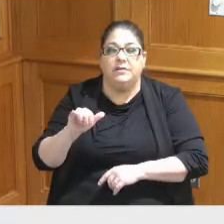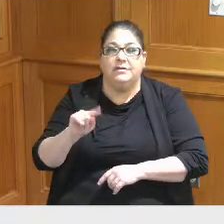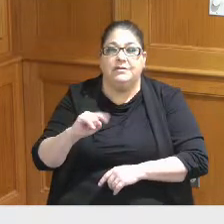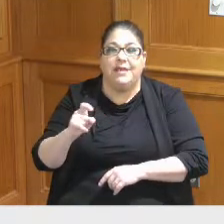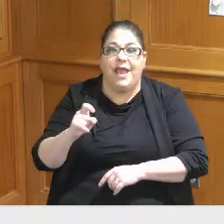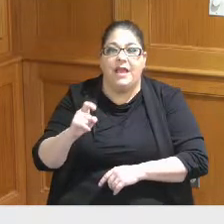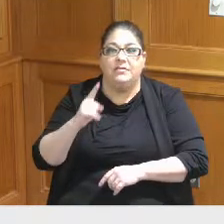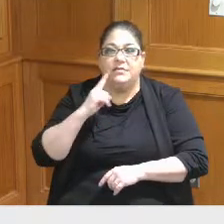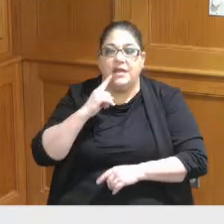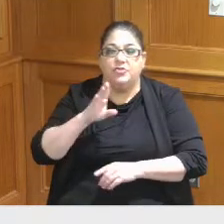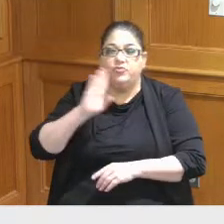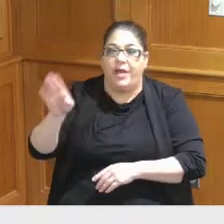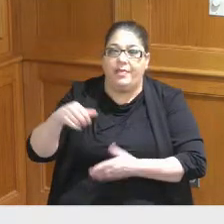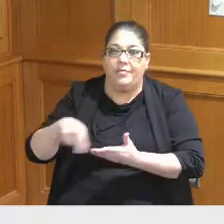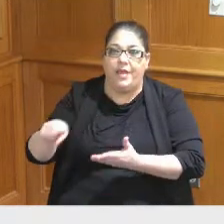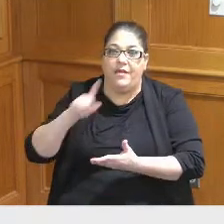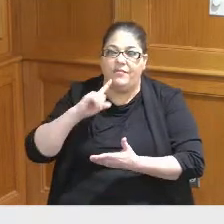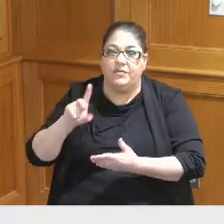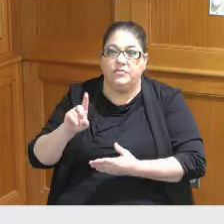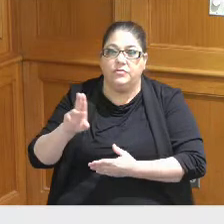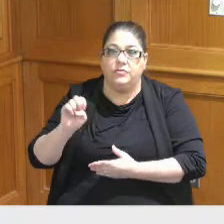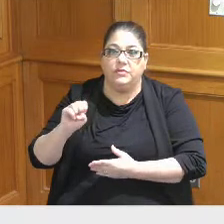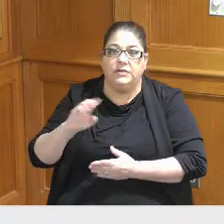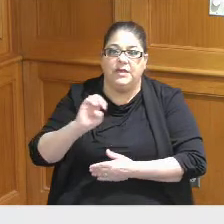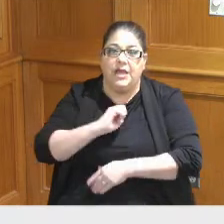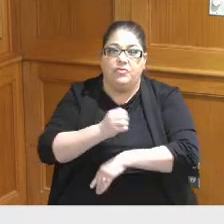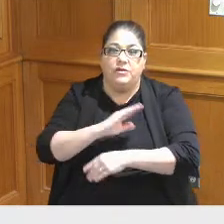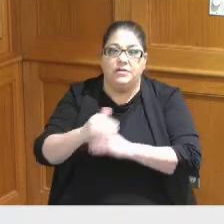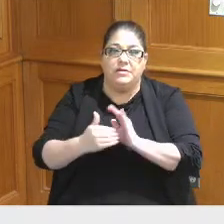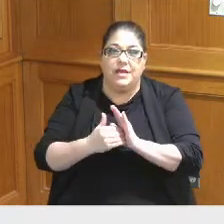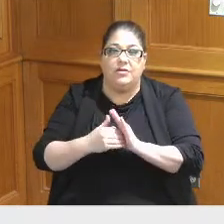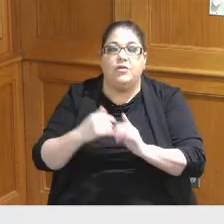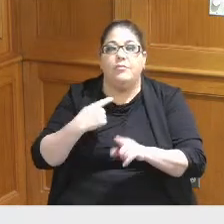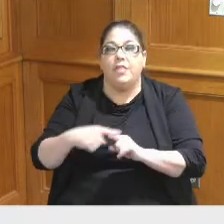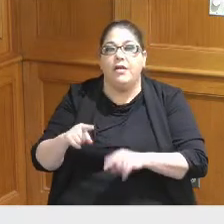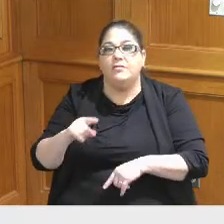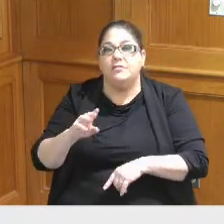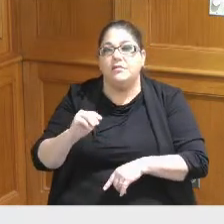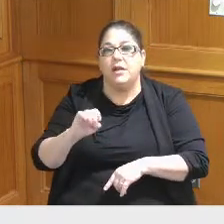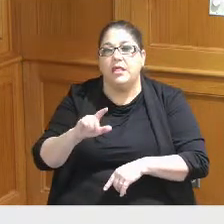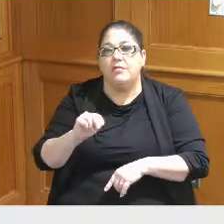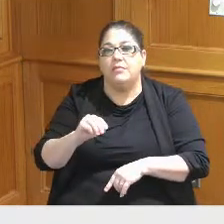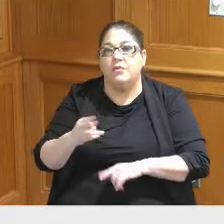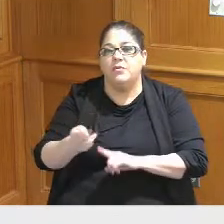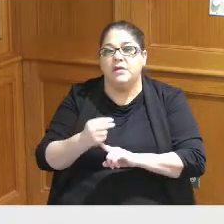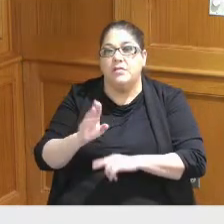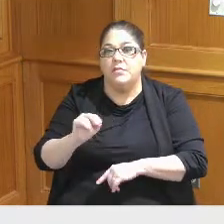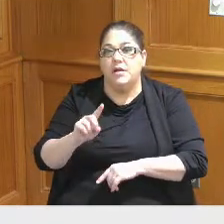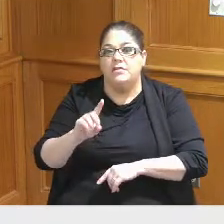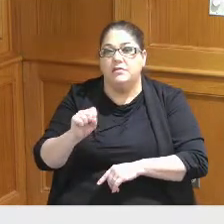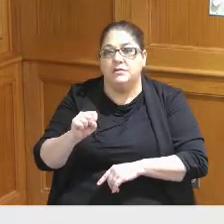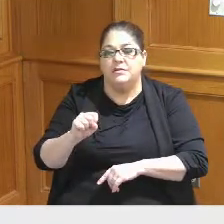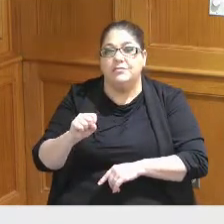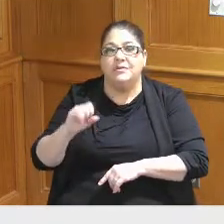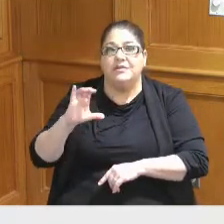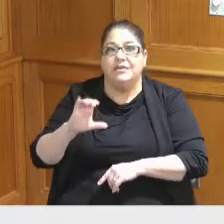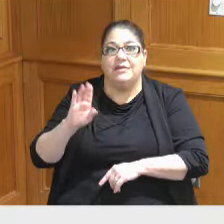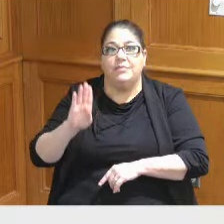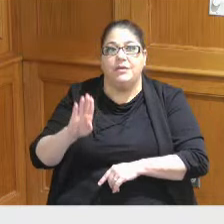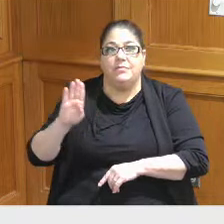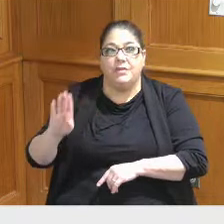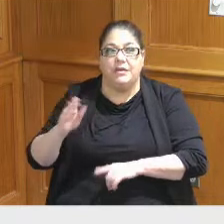the Duke Energy Center also funds the Millennium Hotel bonds Etc the CVB also has a separate three